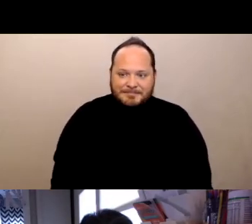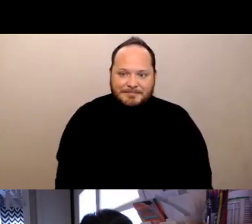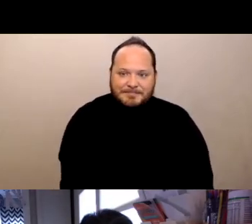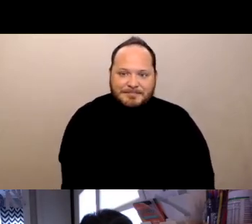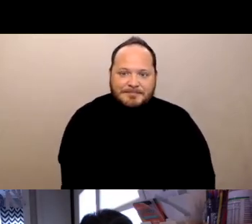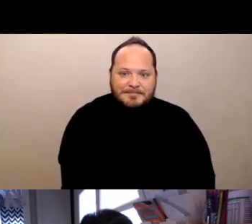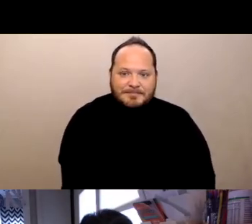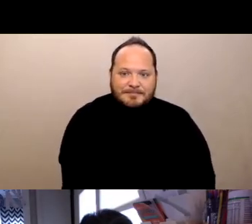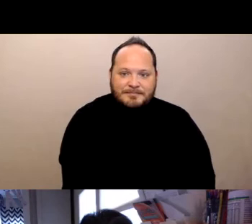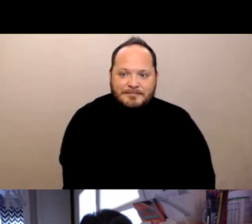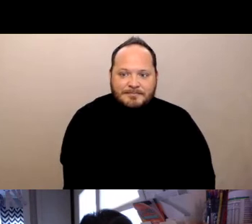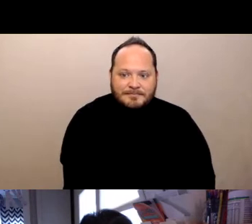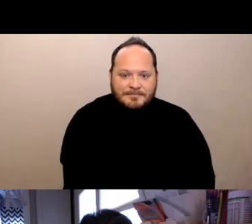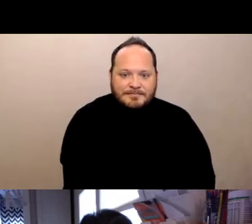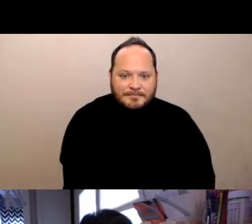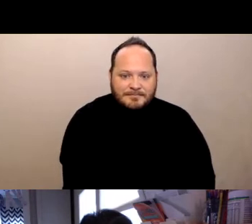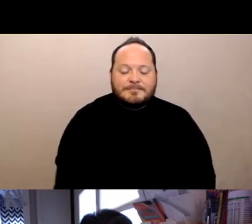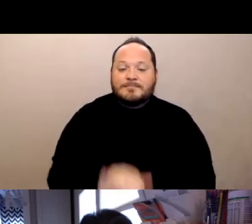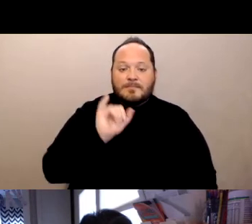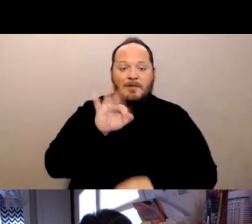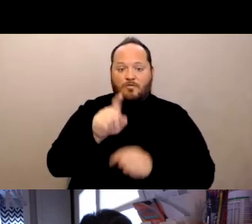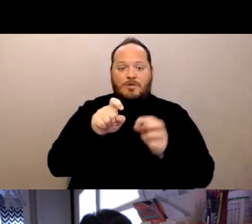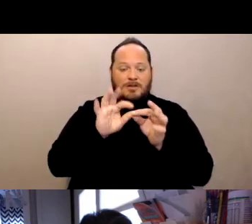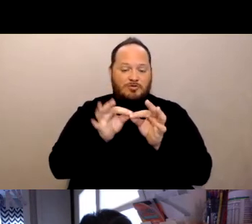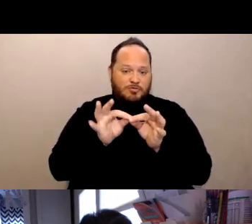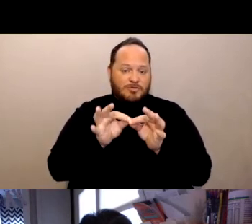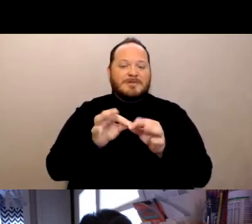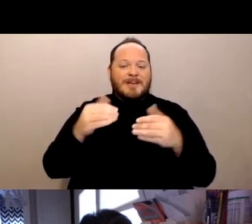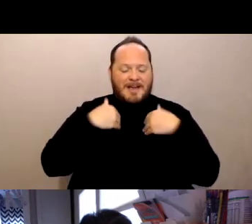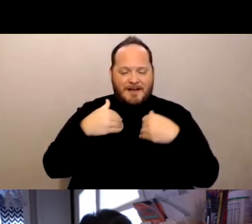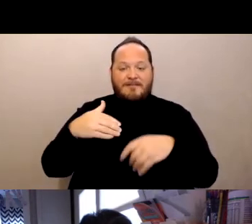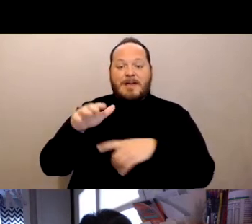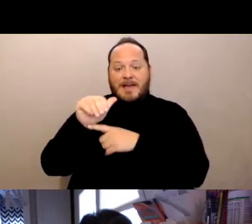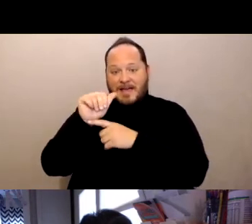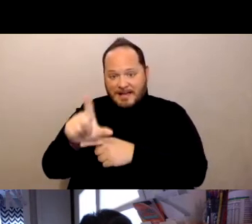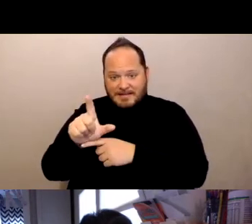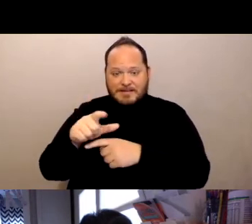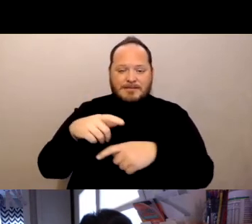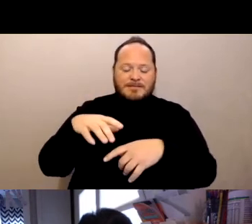If you need interpretation today, we have English to Spanish interpretation provided by Latisha.